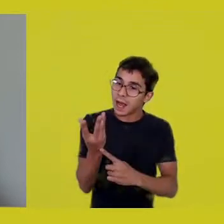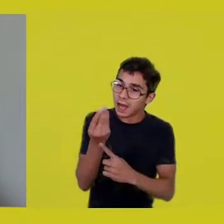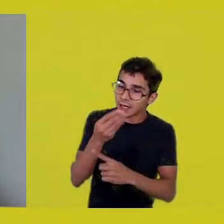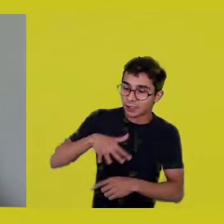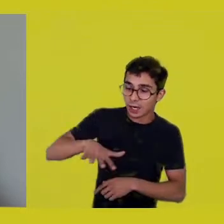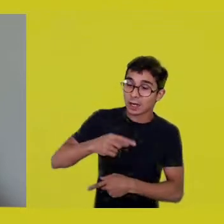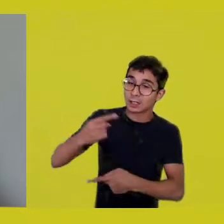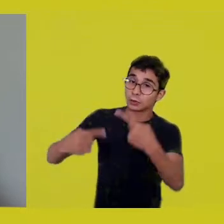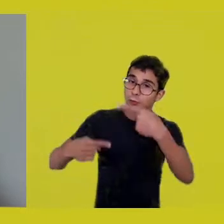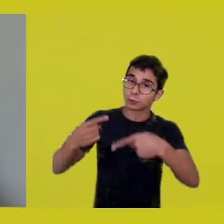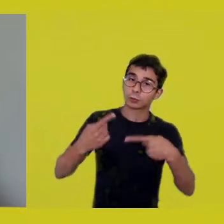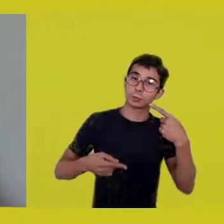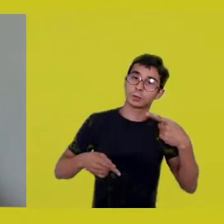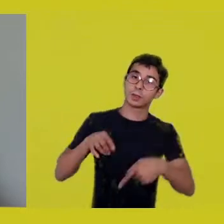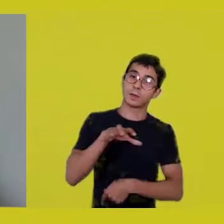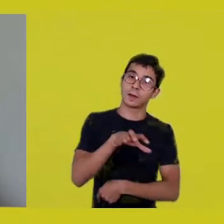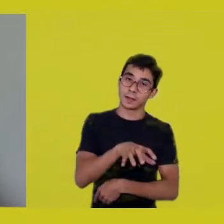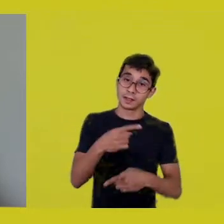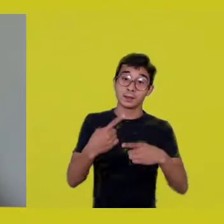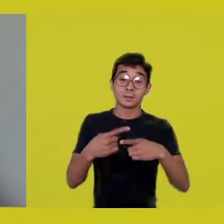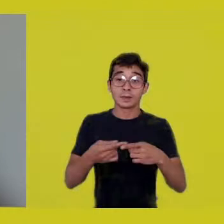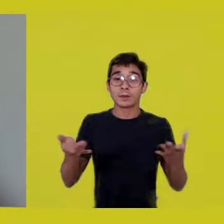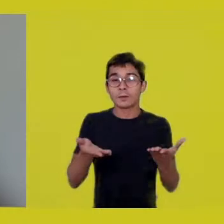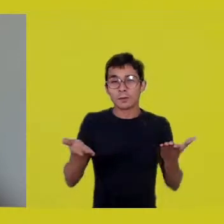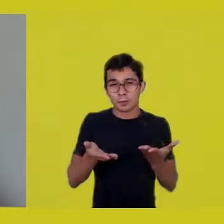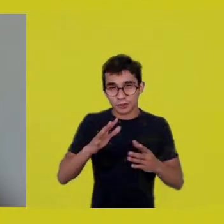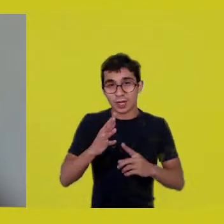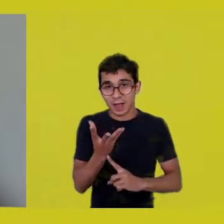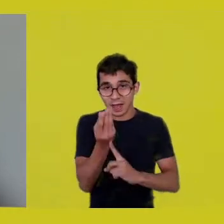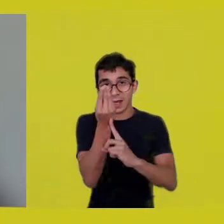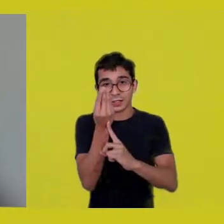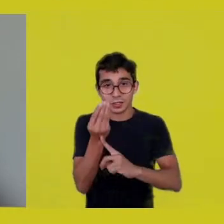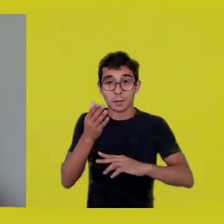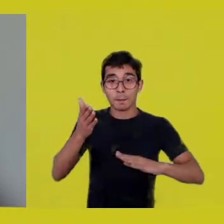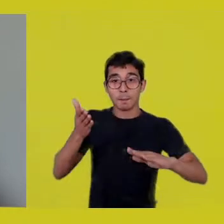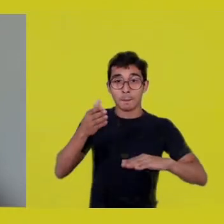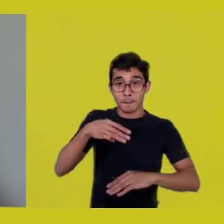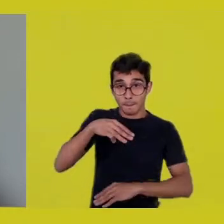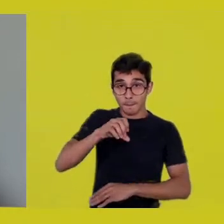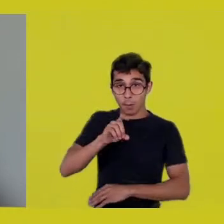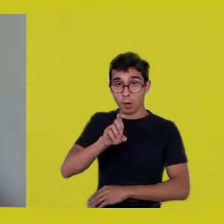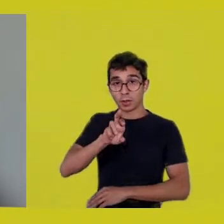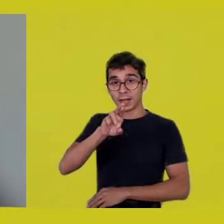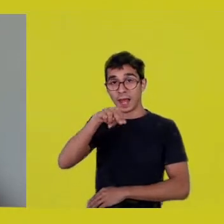because modern art places such a huge value on individuality